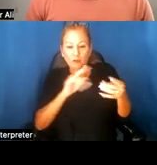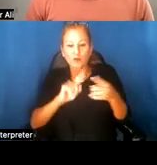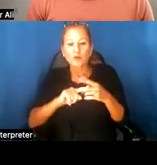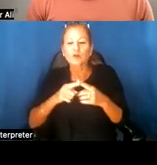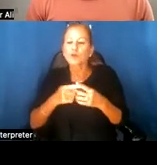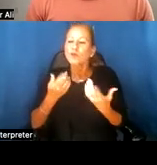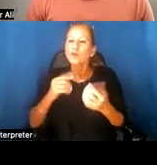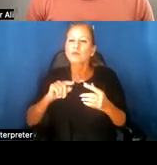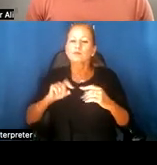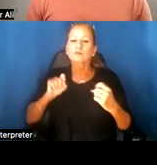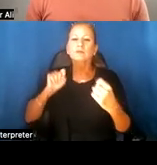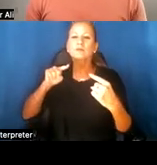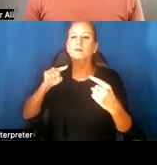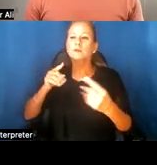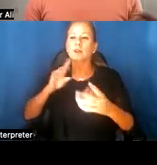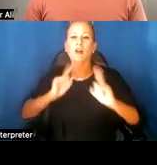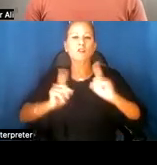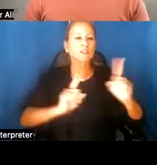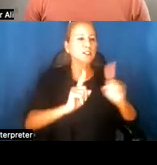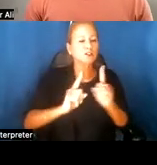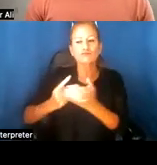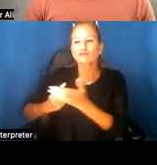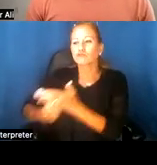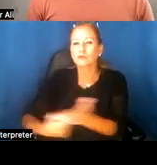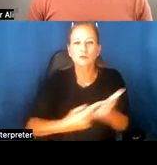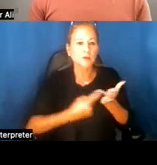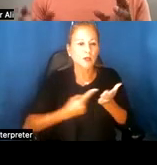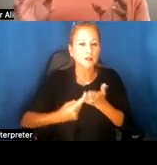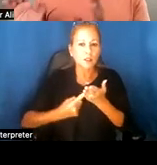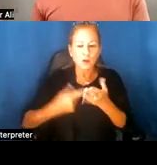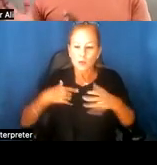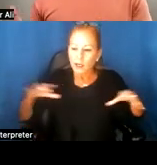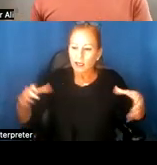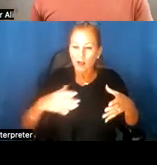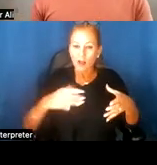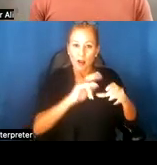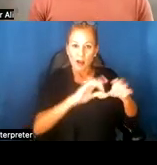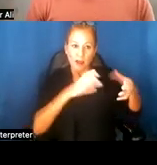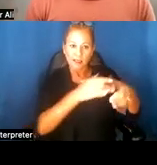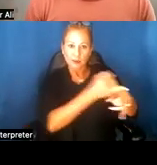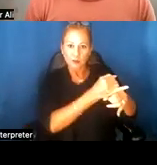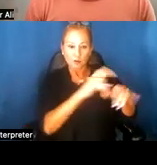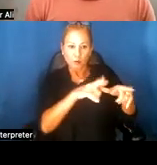conversation. Not only did we gather people at the institution's location at Brooklyn Historical